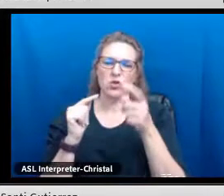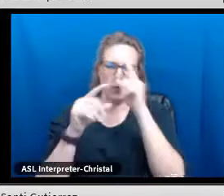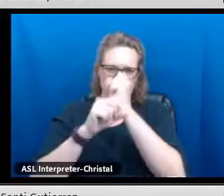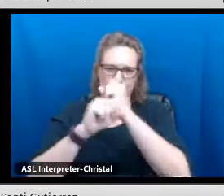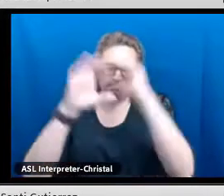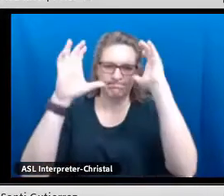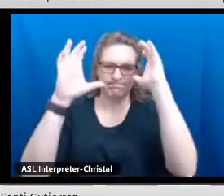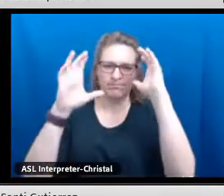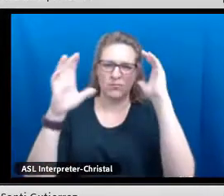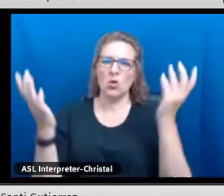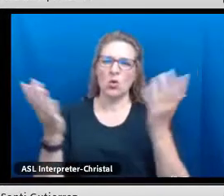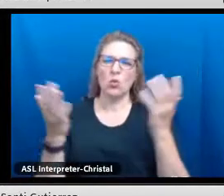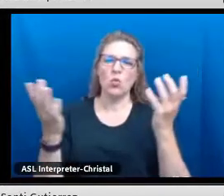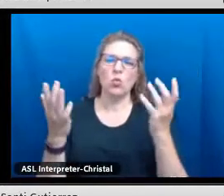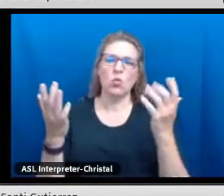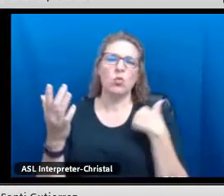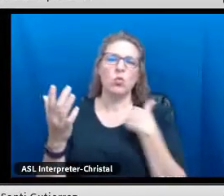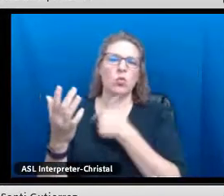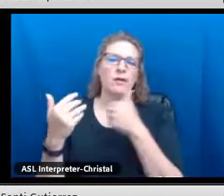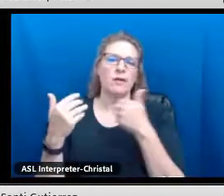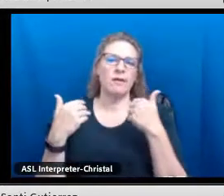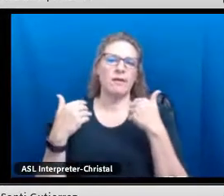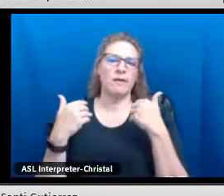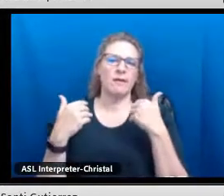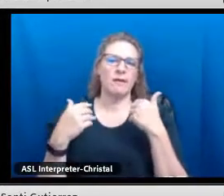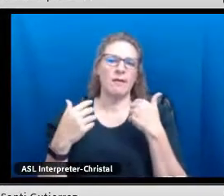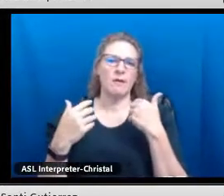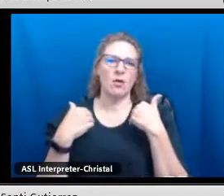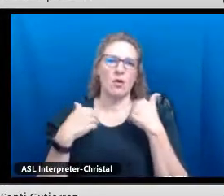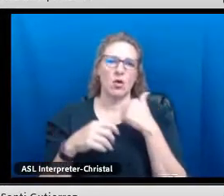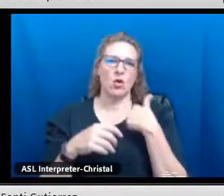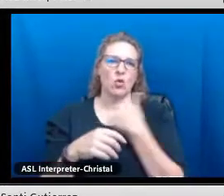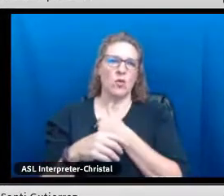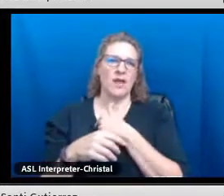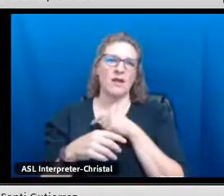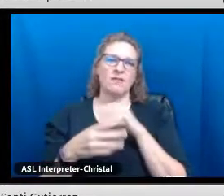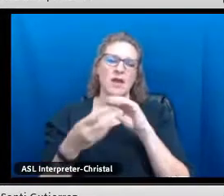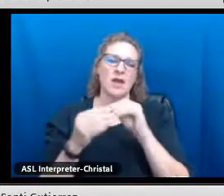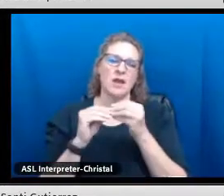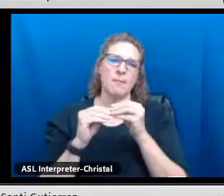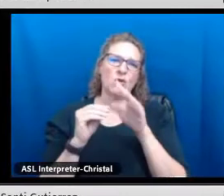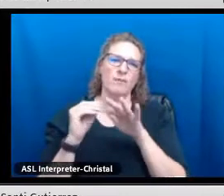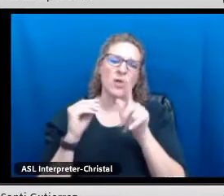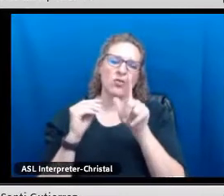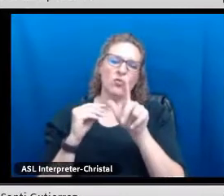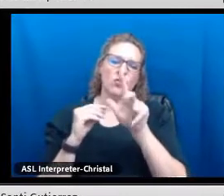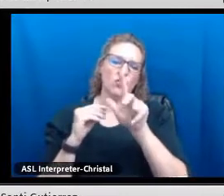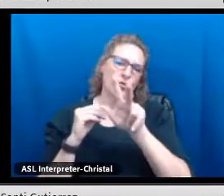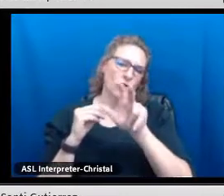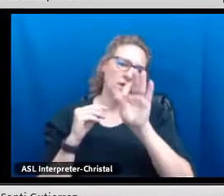numbers at a glance so you get an idea as to what we are working with.